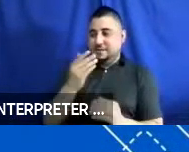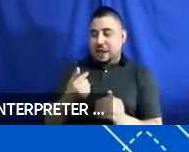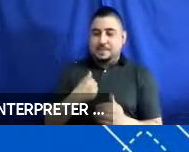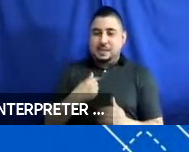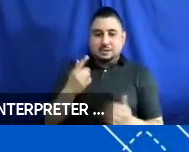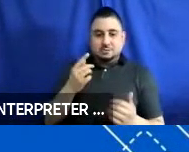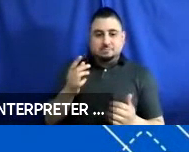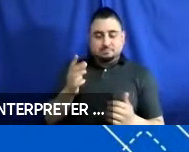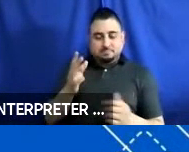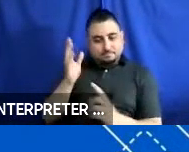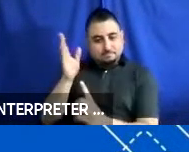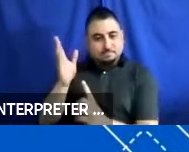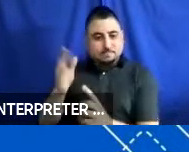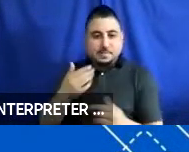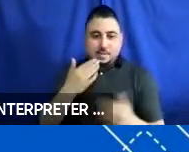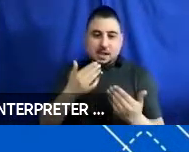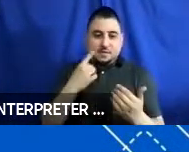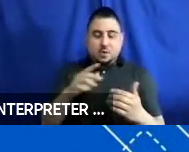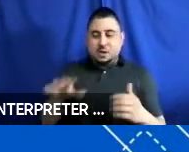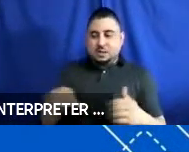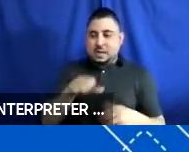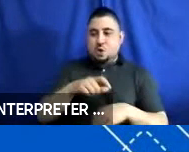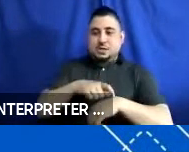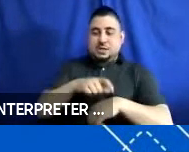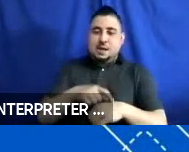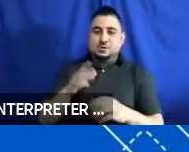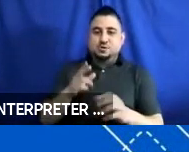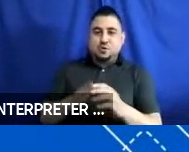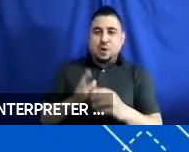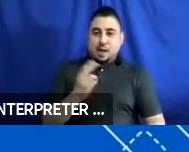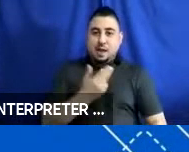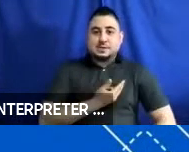I just want to thank all of you for taking time out of your day to join us. As Scott